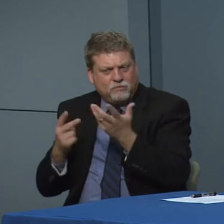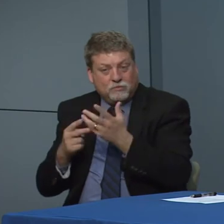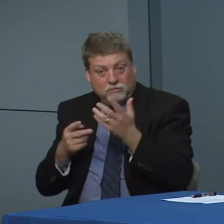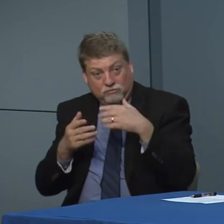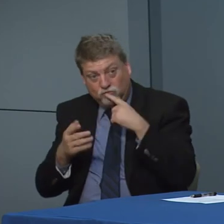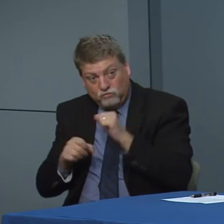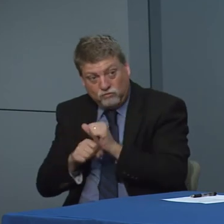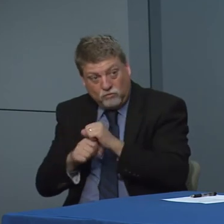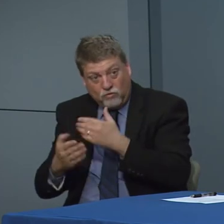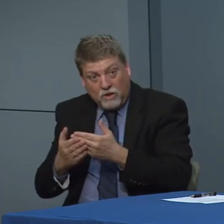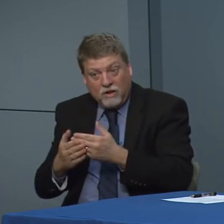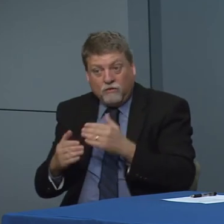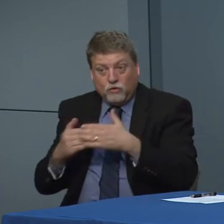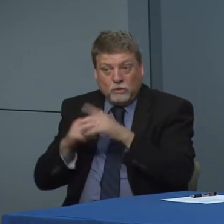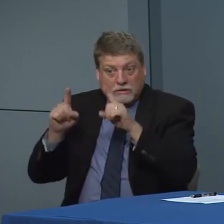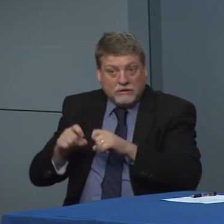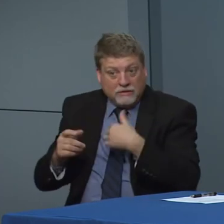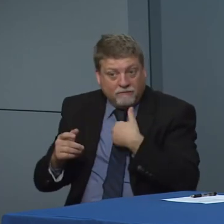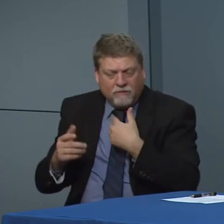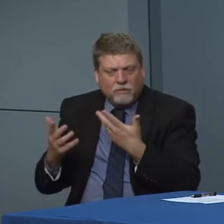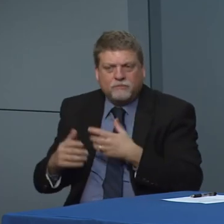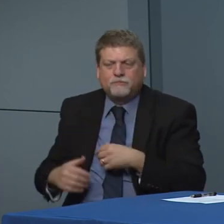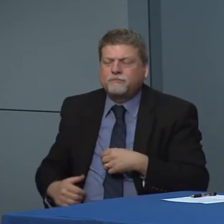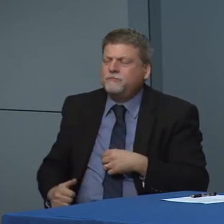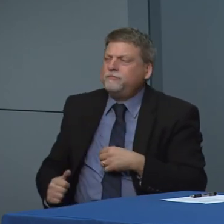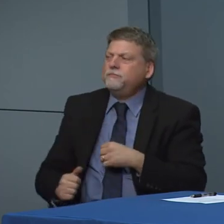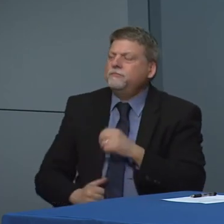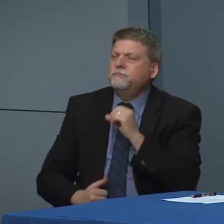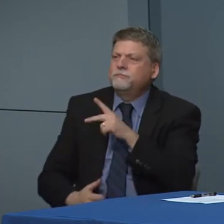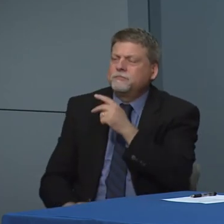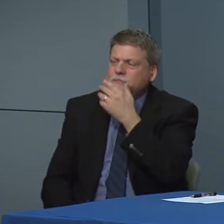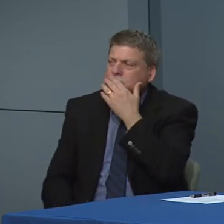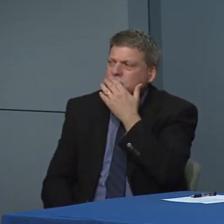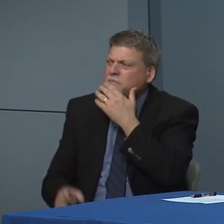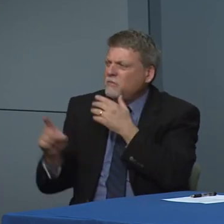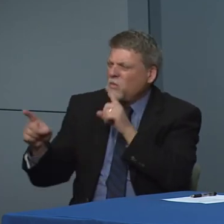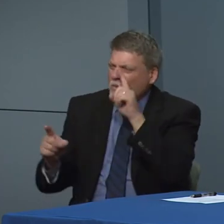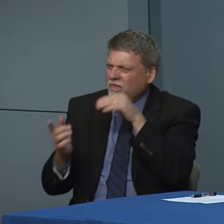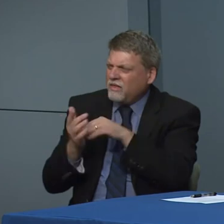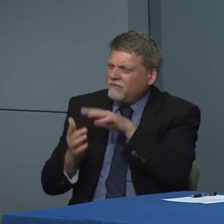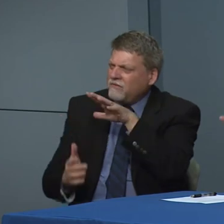so what is the status of what we expect to have coming up.